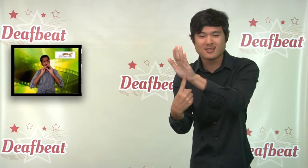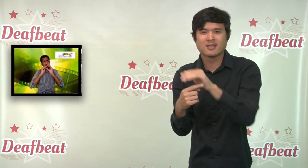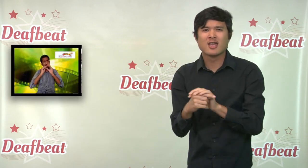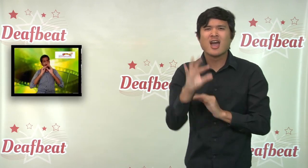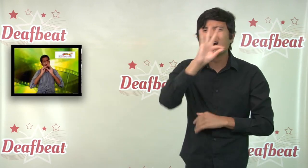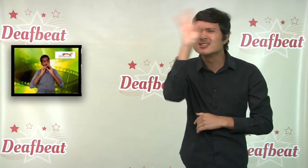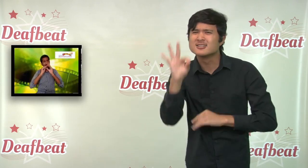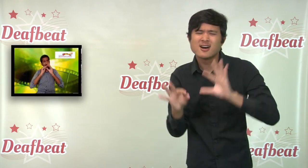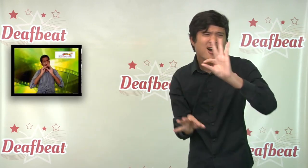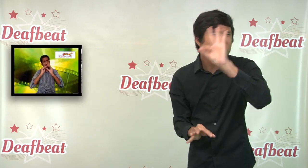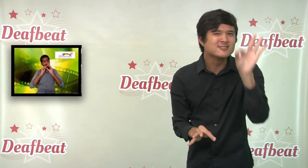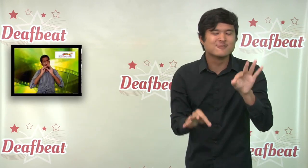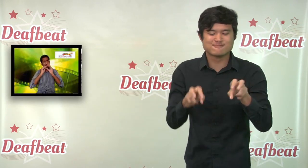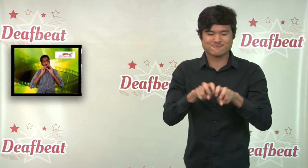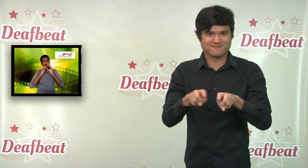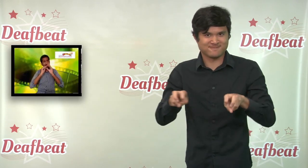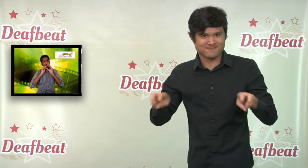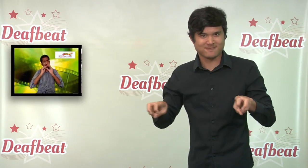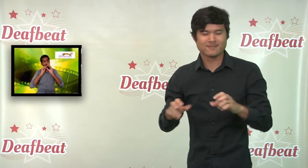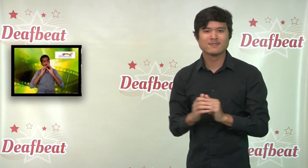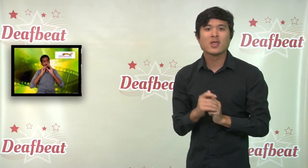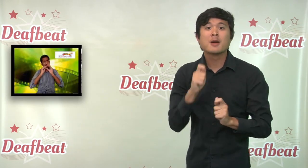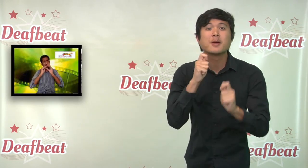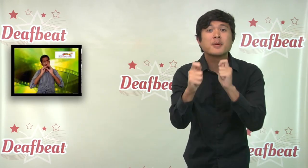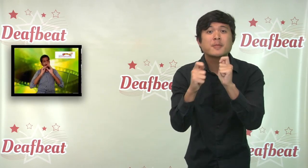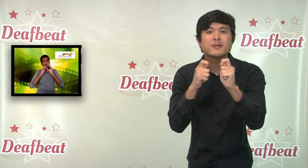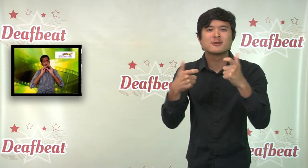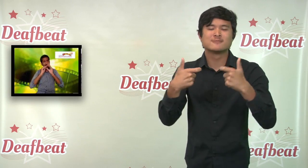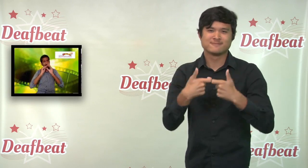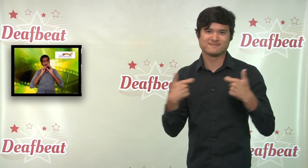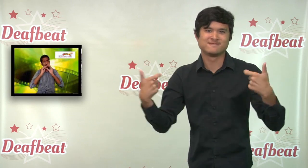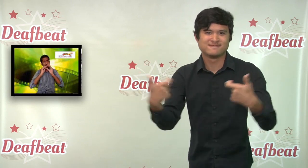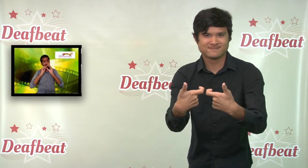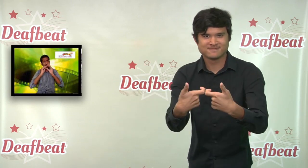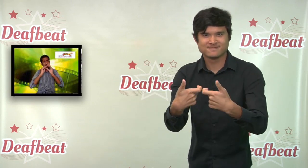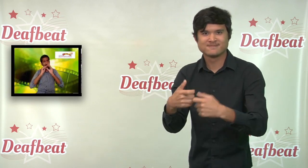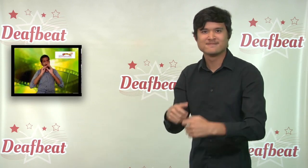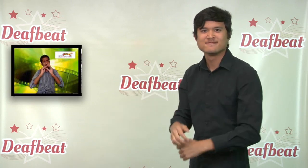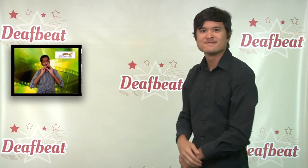cultural shows, panel discussions and press conferences.